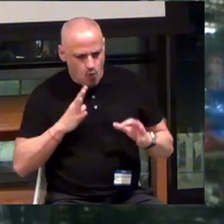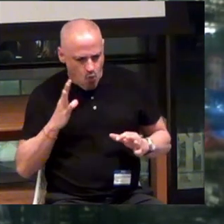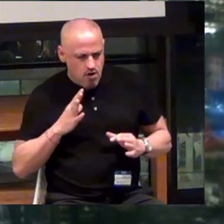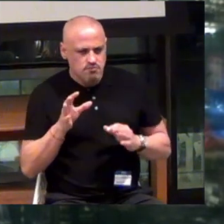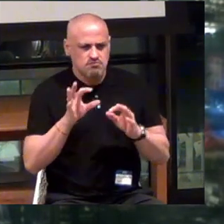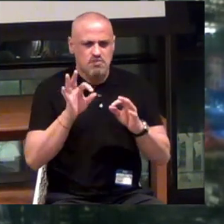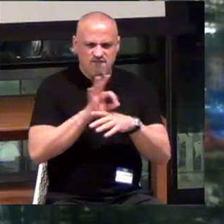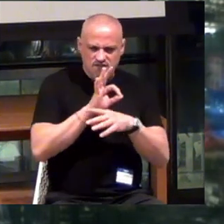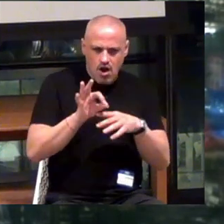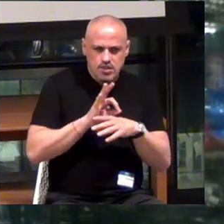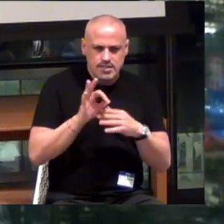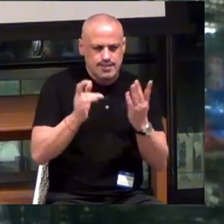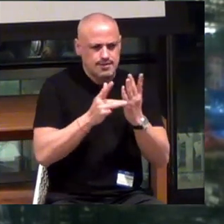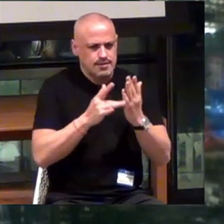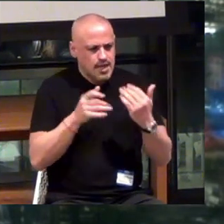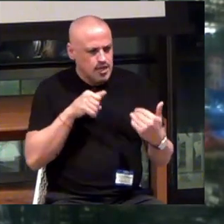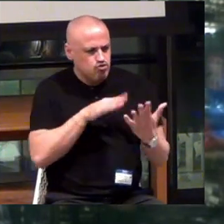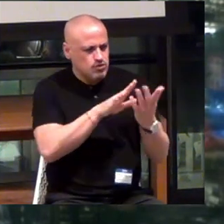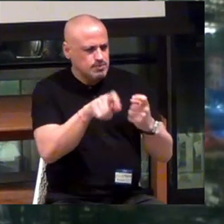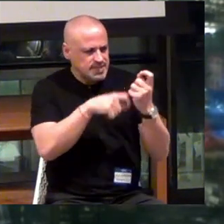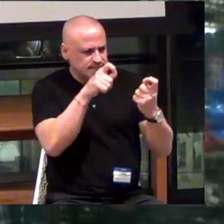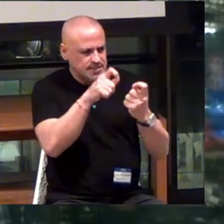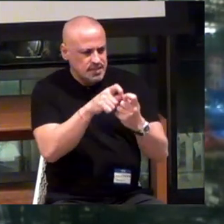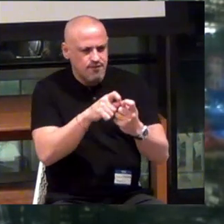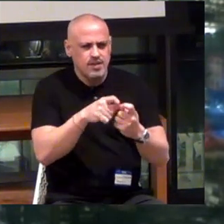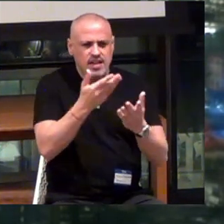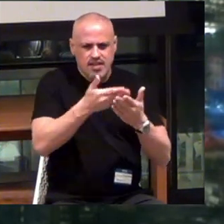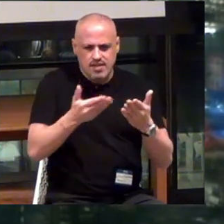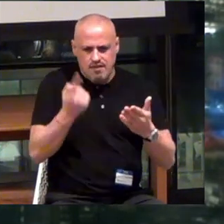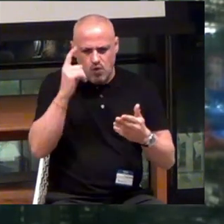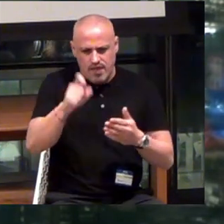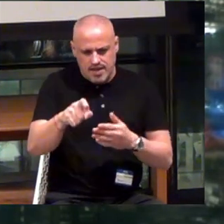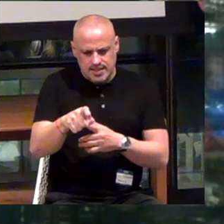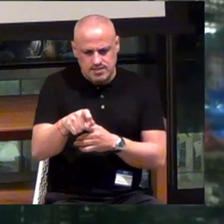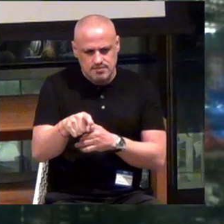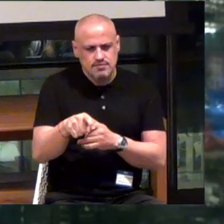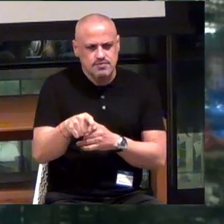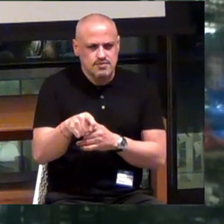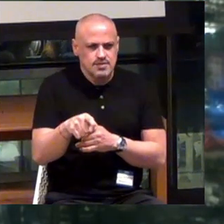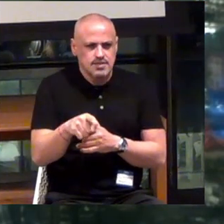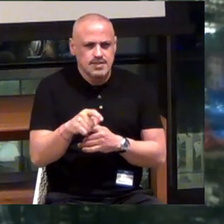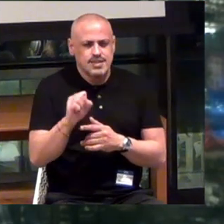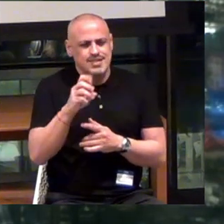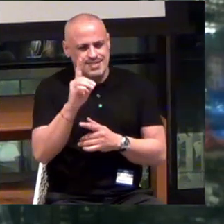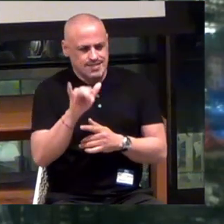that addresses specific elements of that need, which... Sandy laid out.